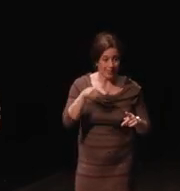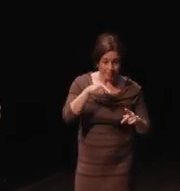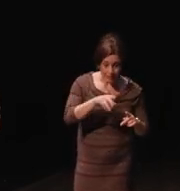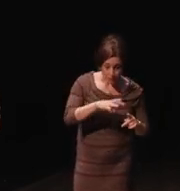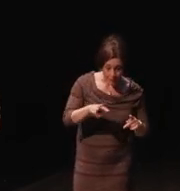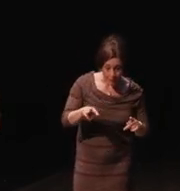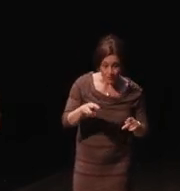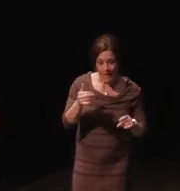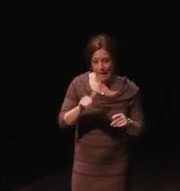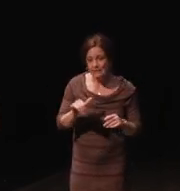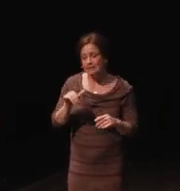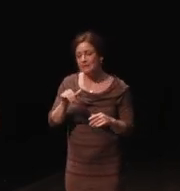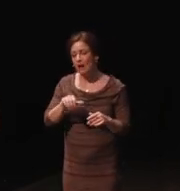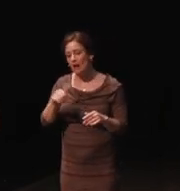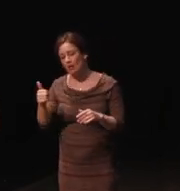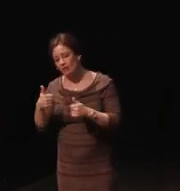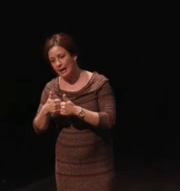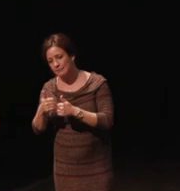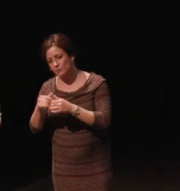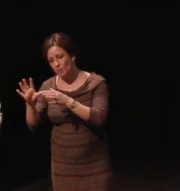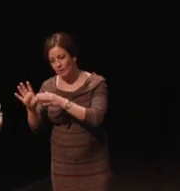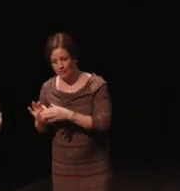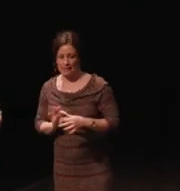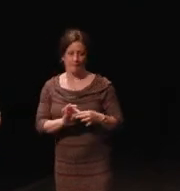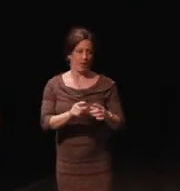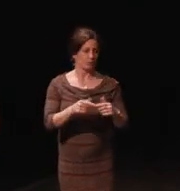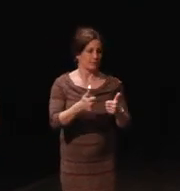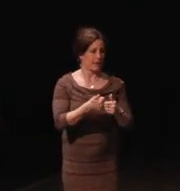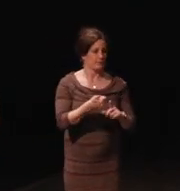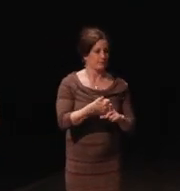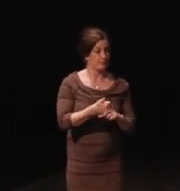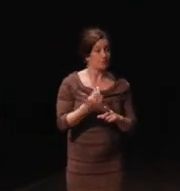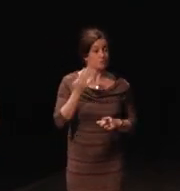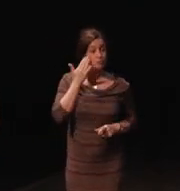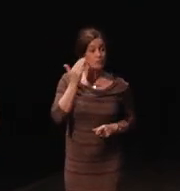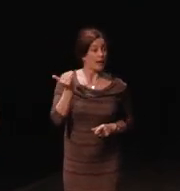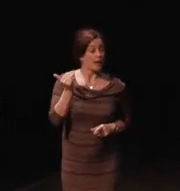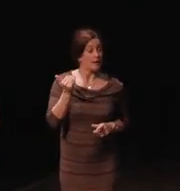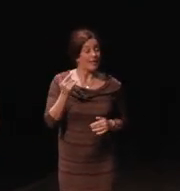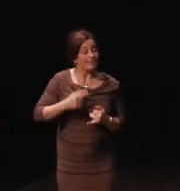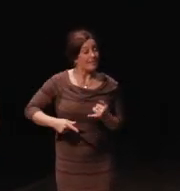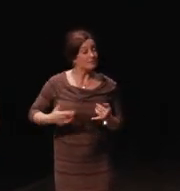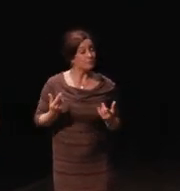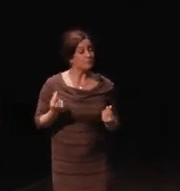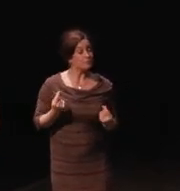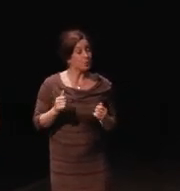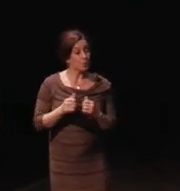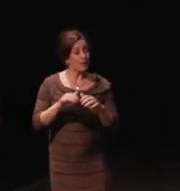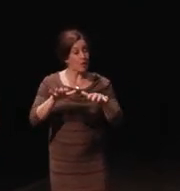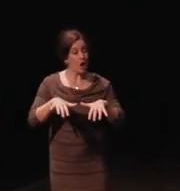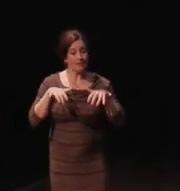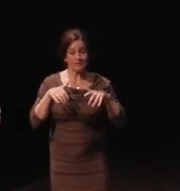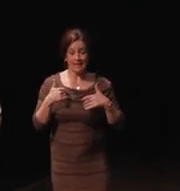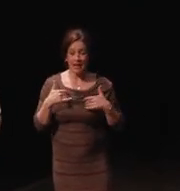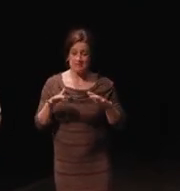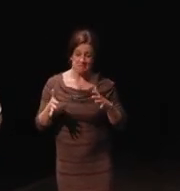the sum games will link back to the games themselves. Reason being the last thing you want to do with an audience that has made a vision issues,